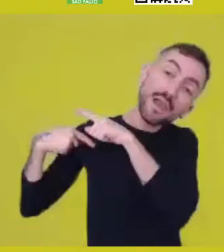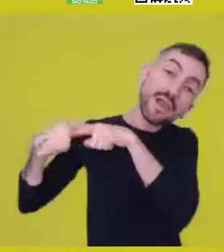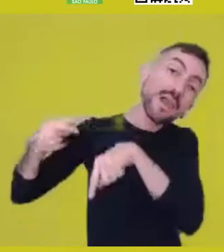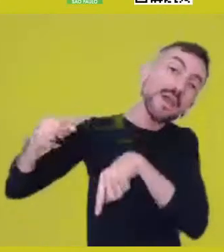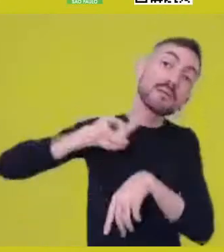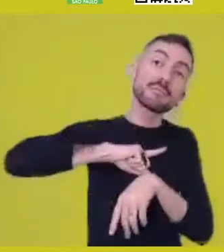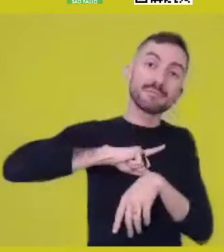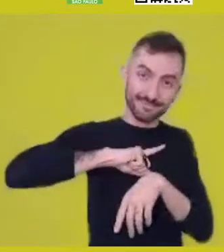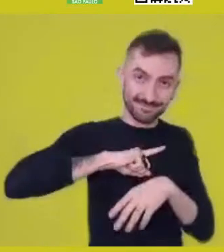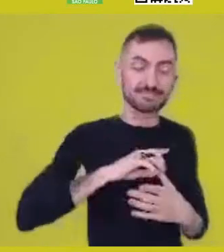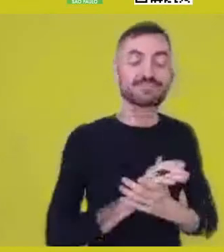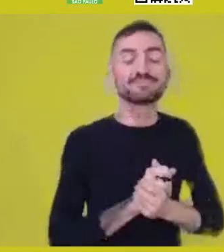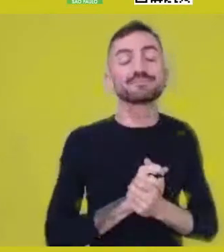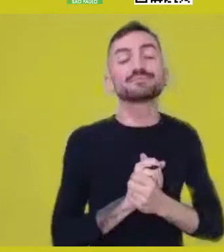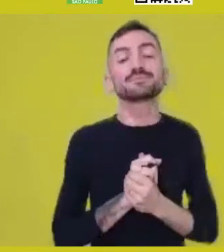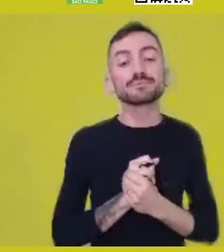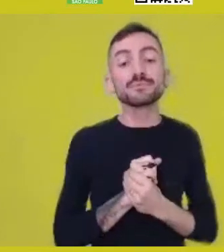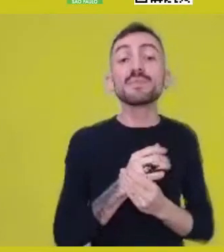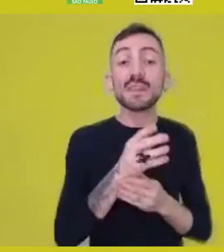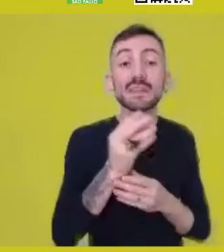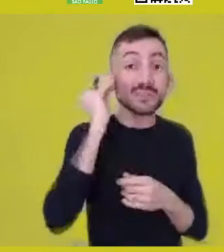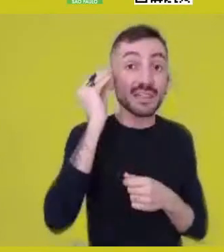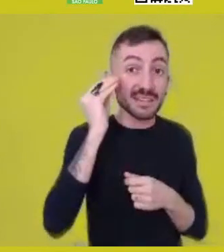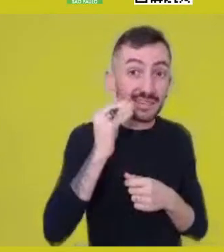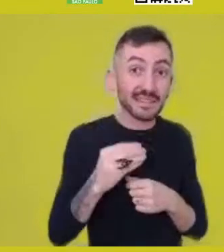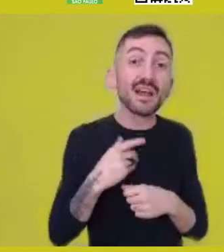So, rescuing ancestry means recognizing your history,